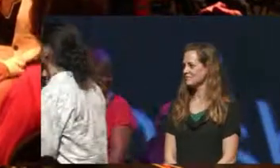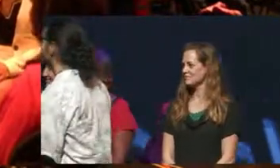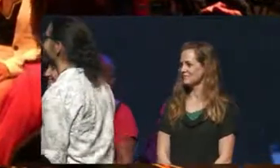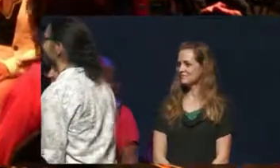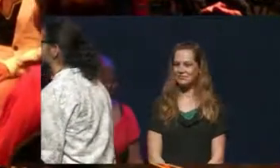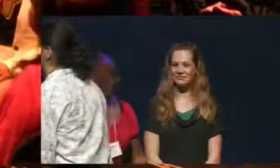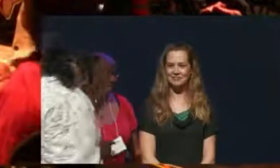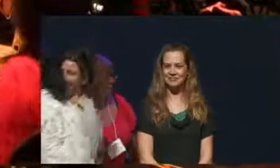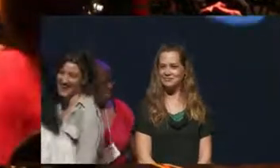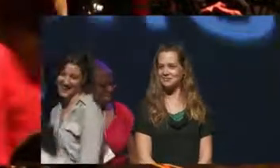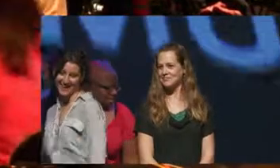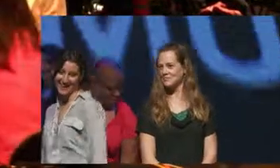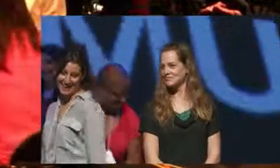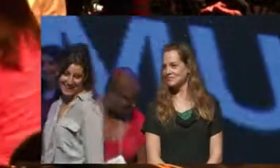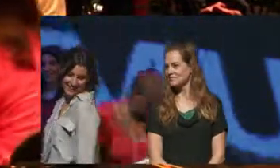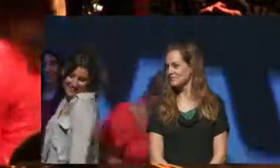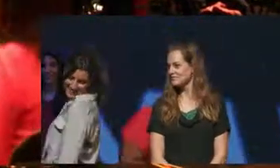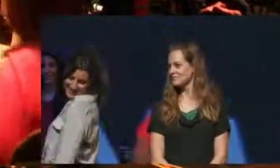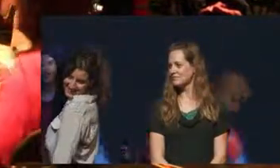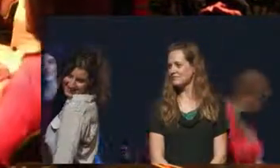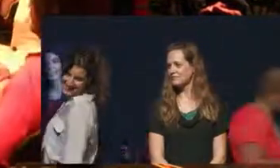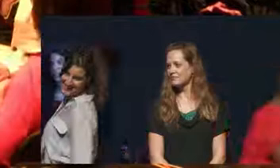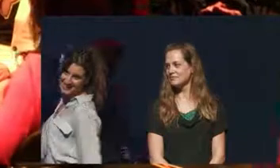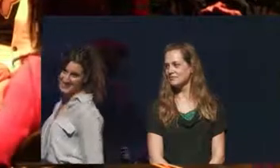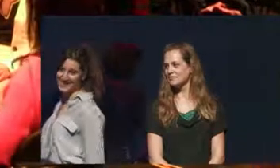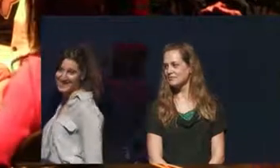man. His left hand is absent of most fingers and he describes it as his